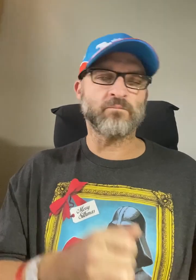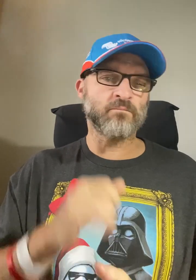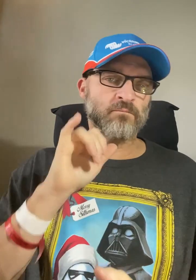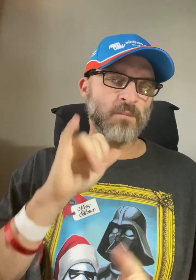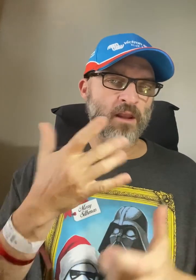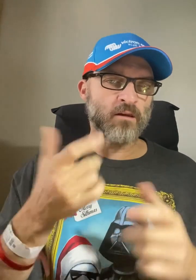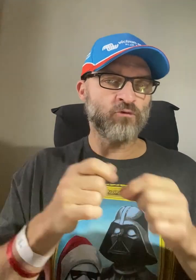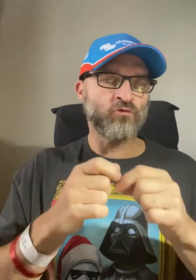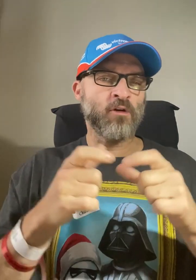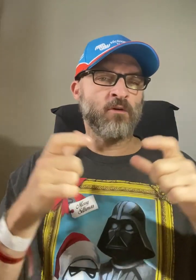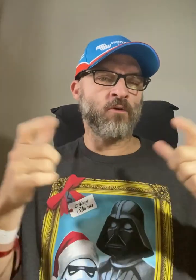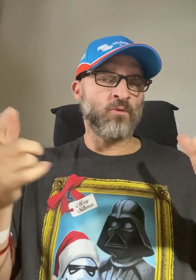That will grow.